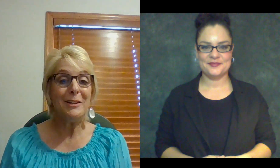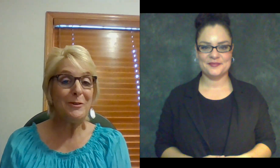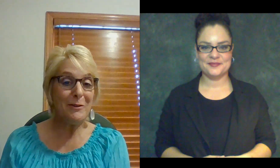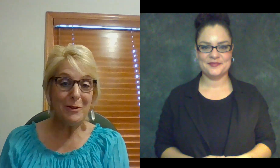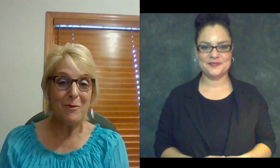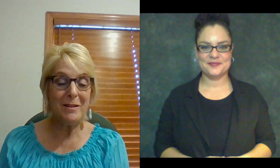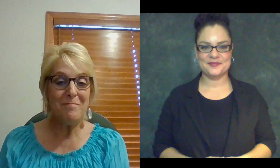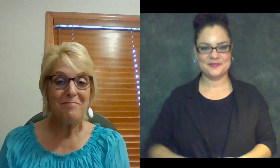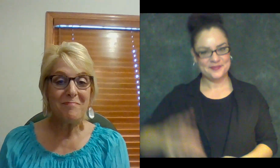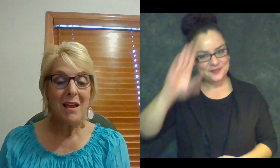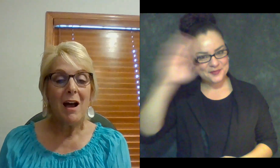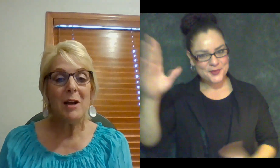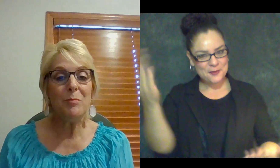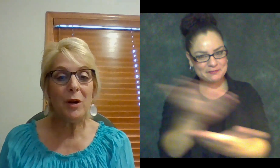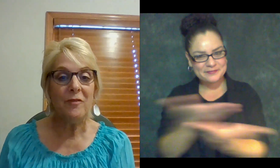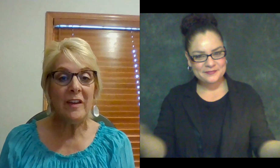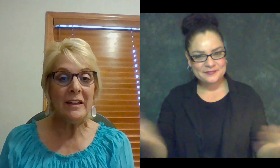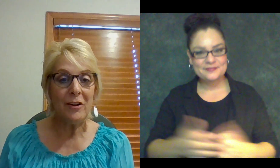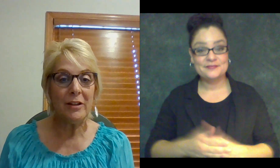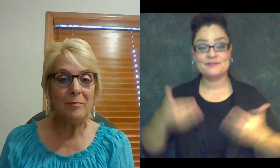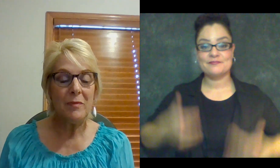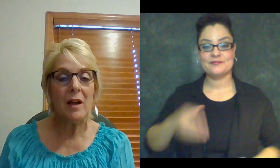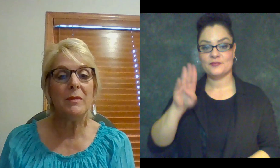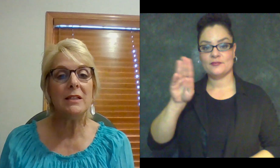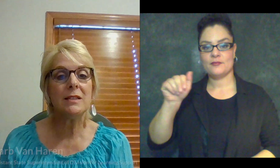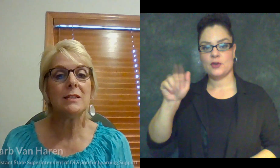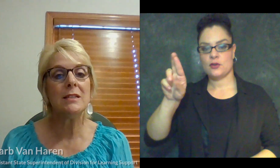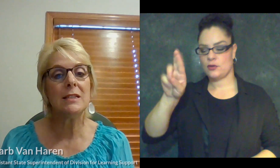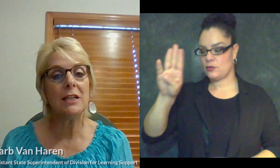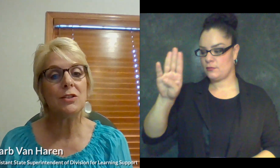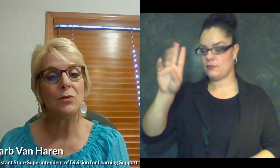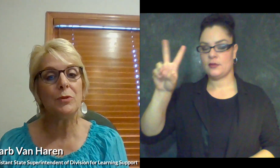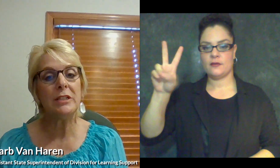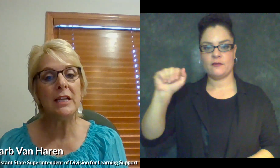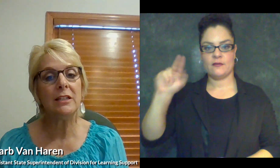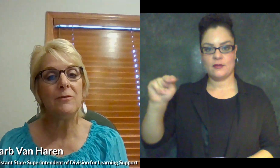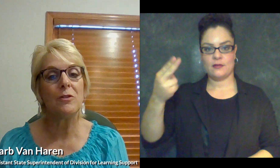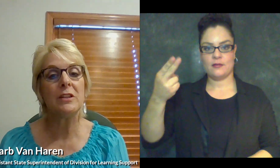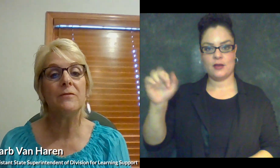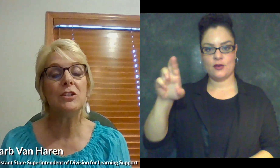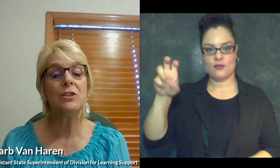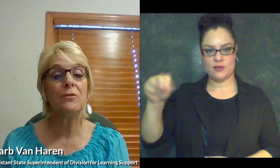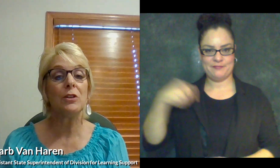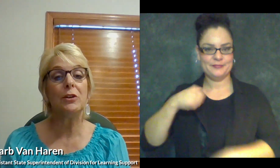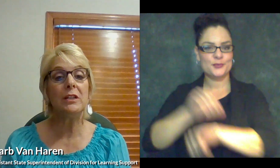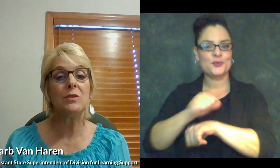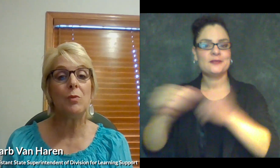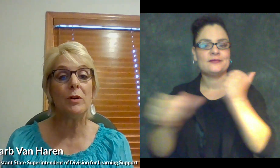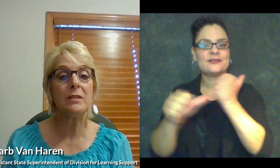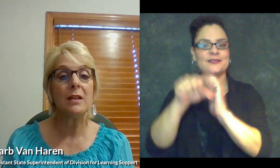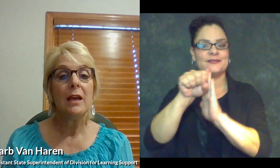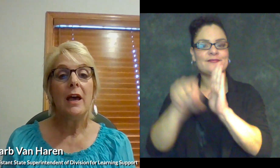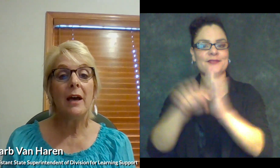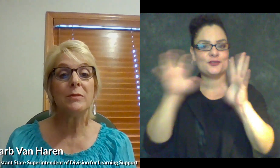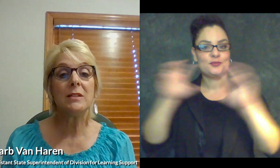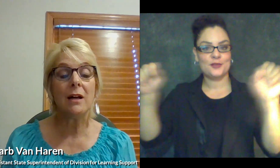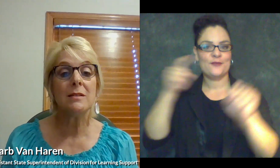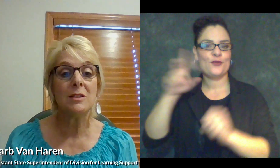Hello everyone. I’m Barb Van Haren. I’m the Assistant State Superintendent for the Division for Learning Supports at Wisconsin’s